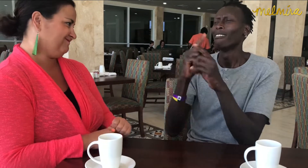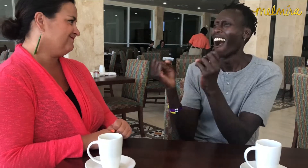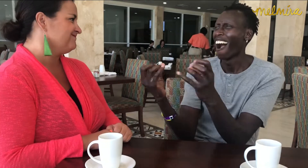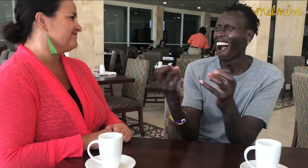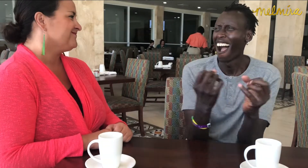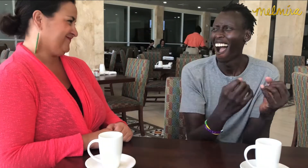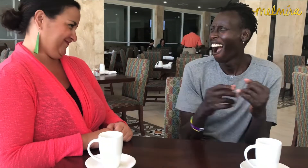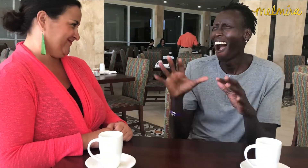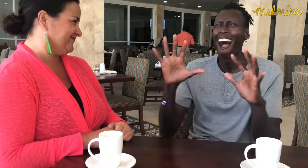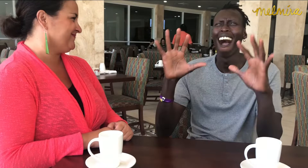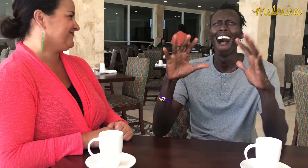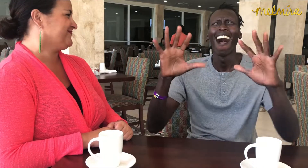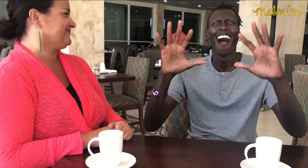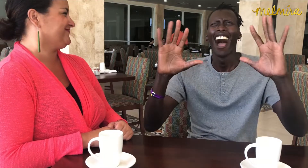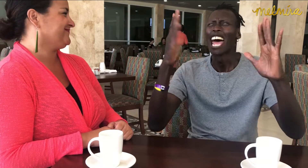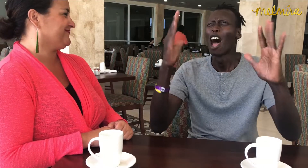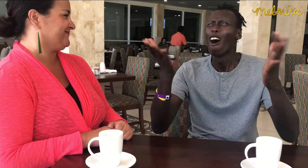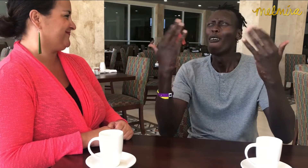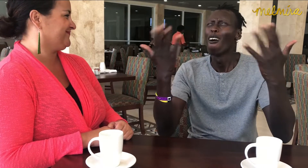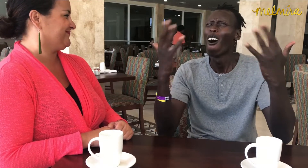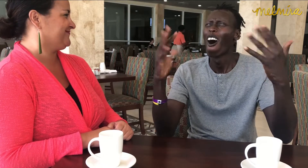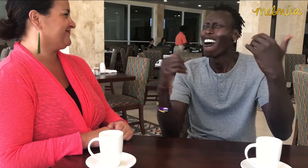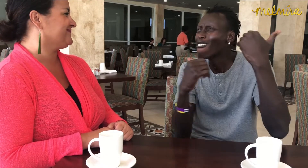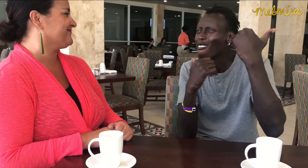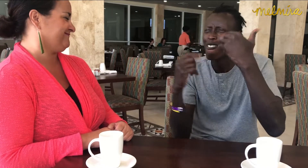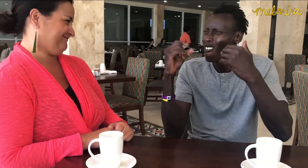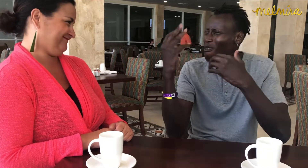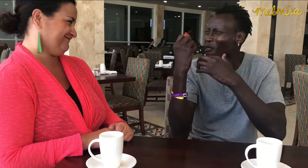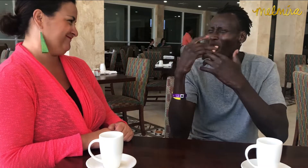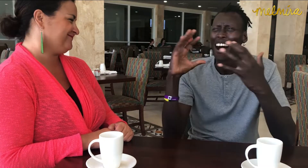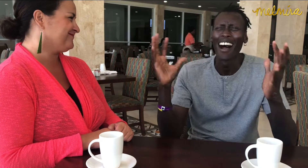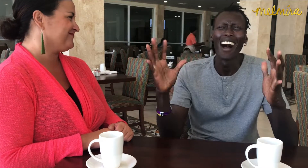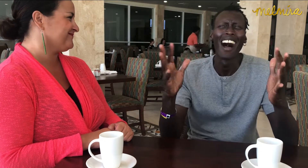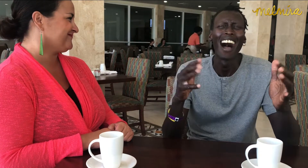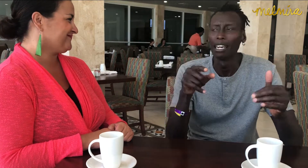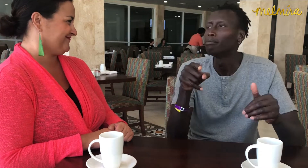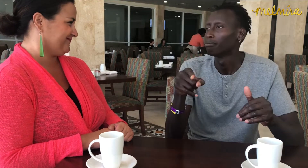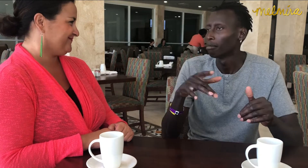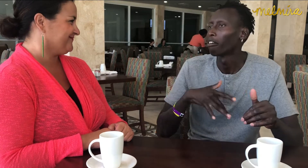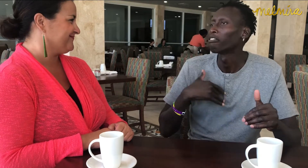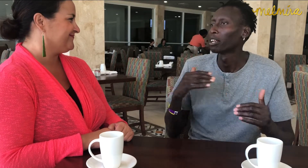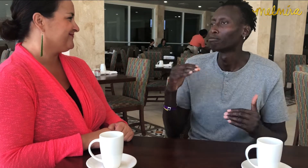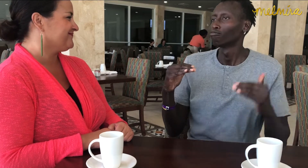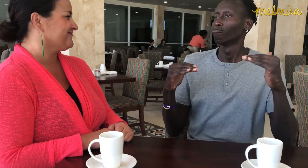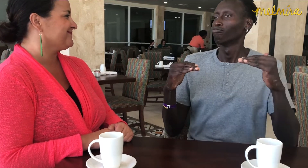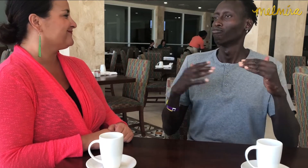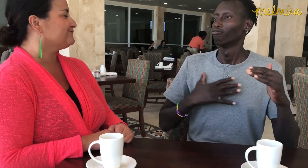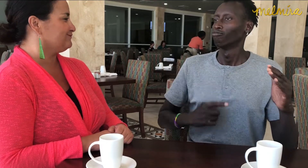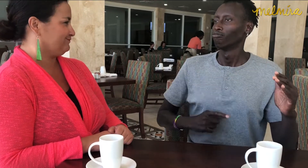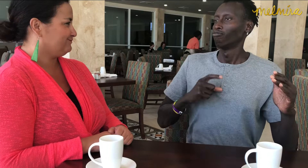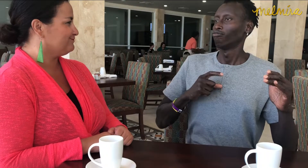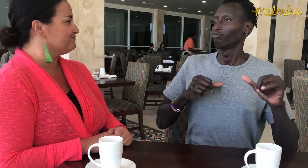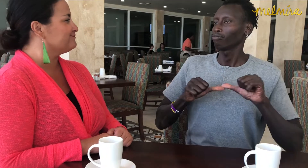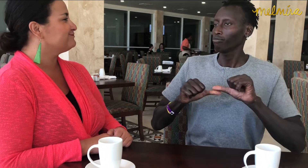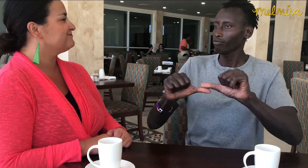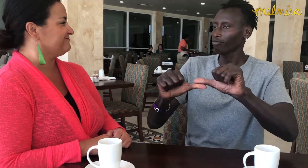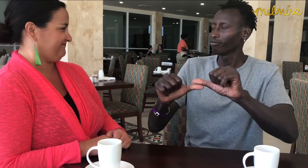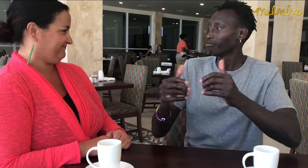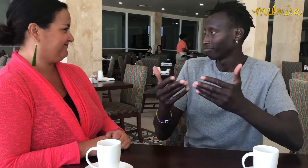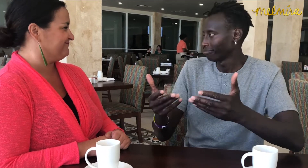deaf community. I take pictures and share hugs with them. I feel I'm equal with them and it gives me a boost.